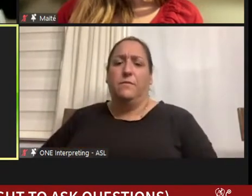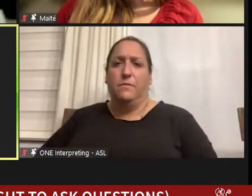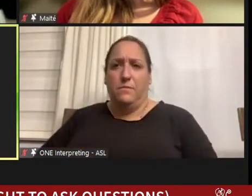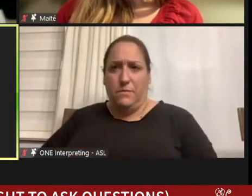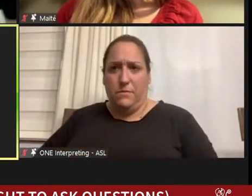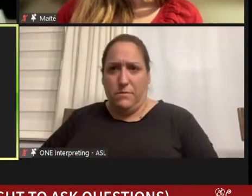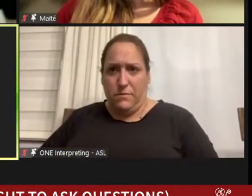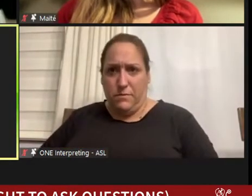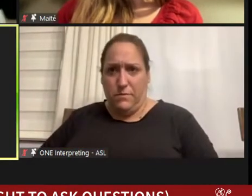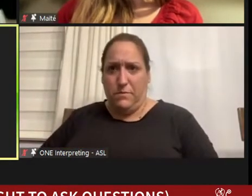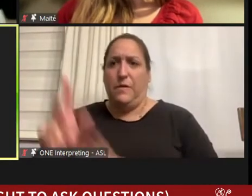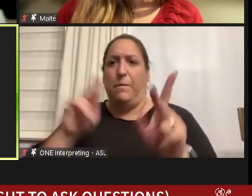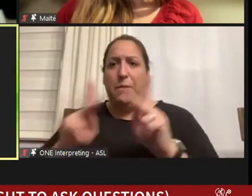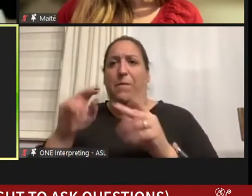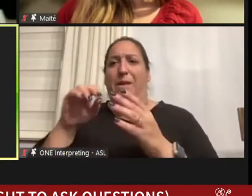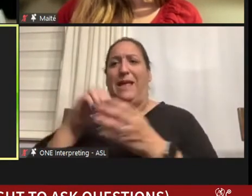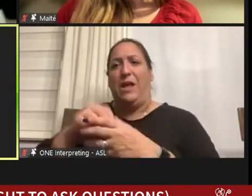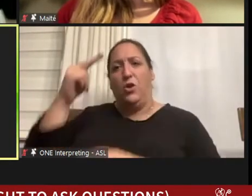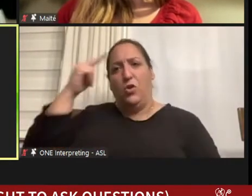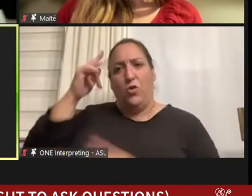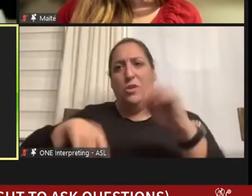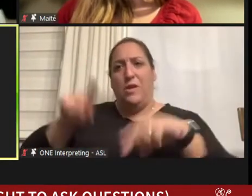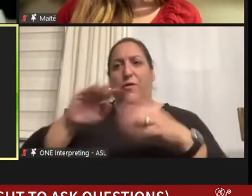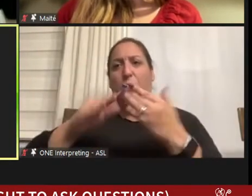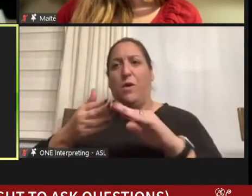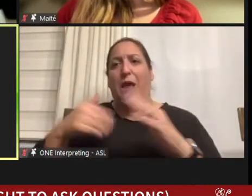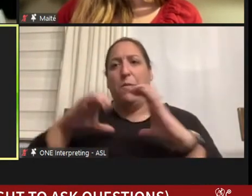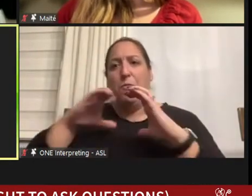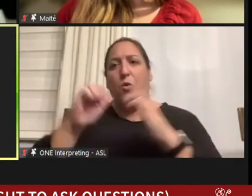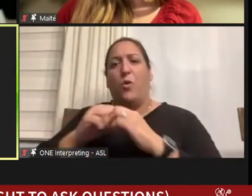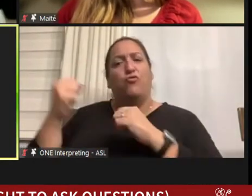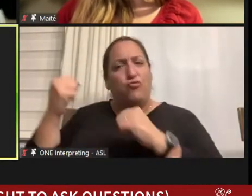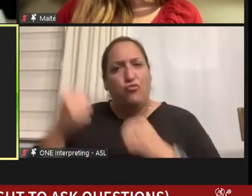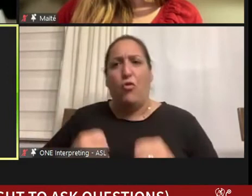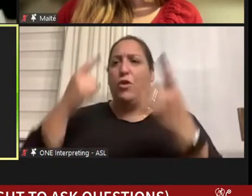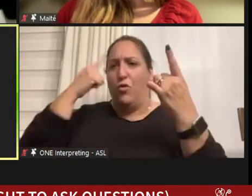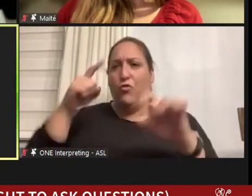neuro- diverse community who would strongly agree with you, and me, personally,